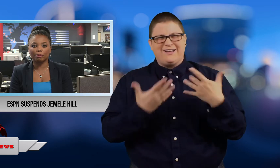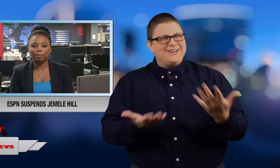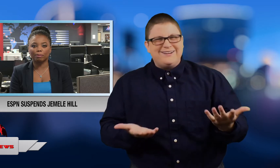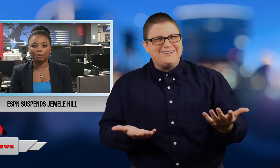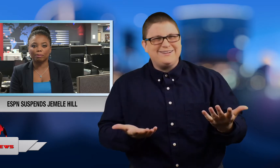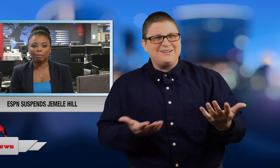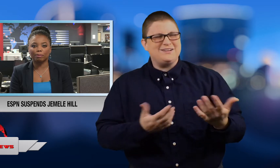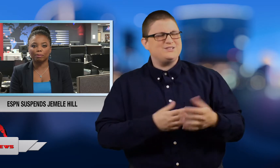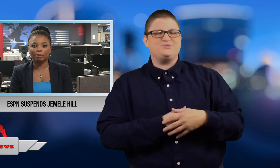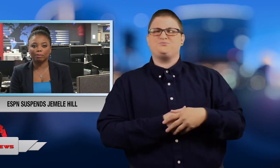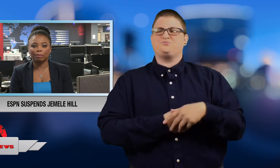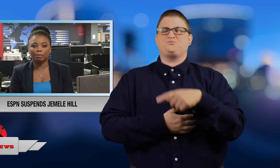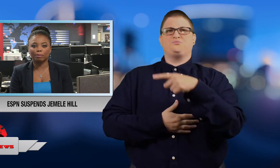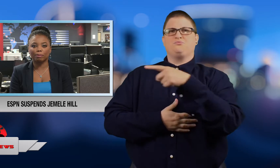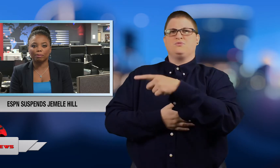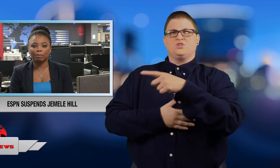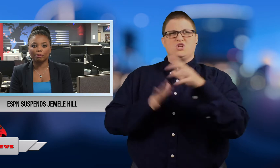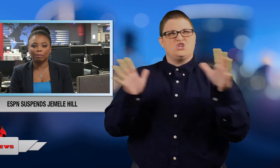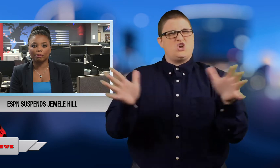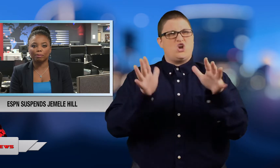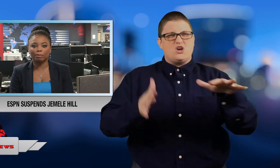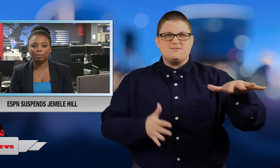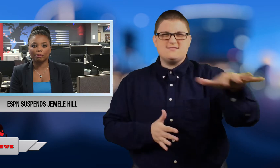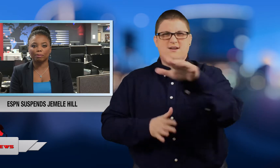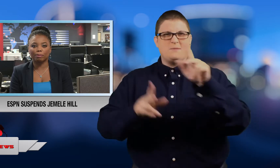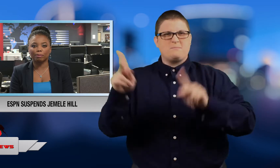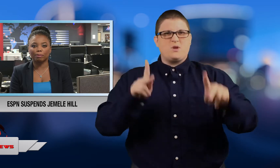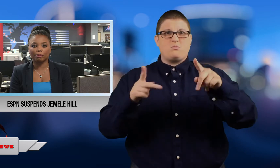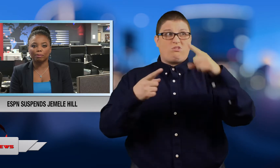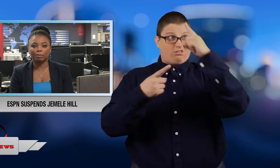She encouraged people who disagree with Jones